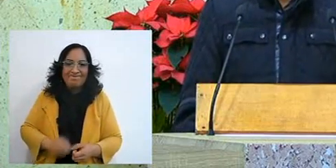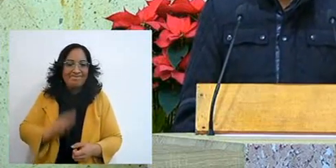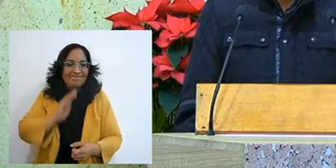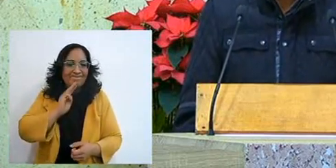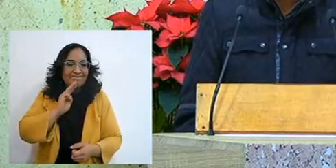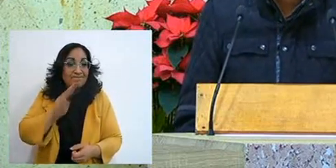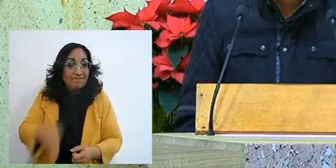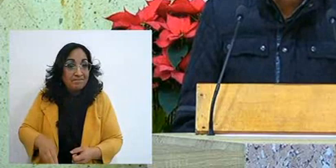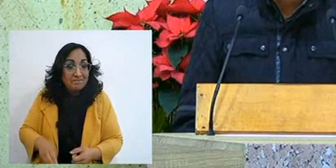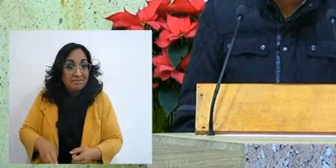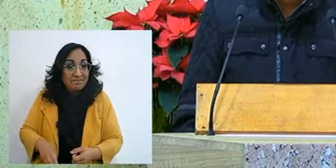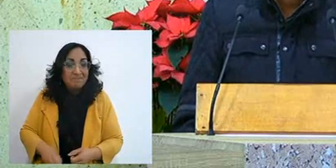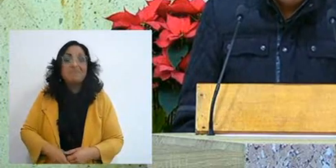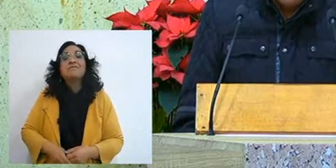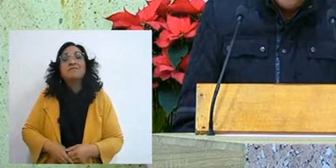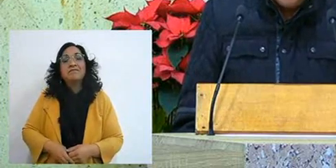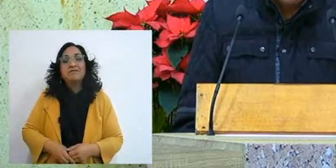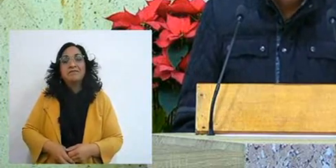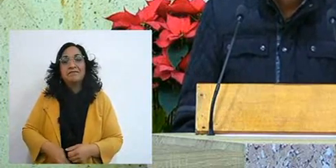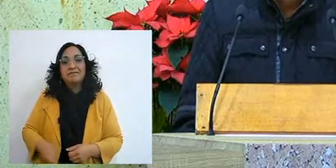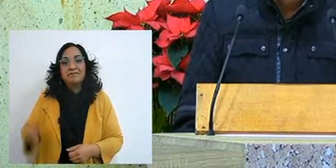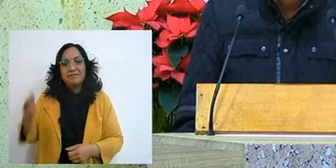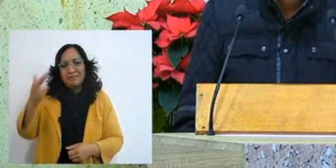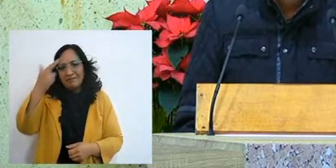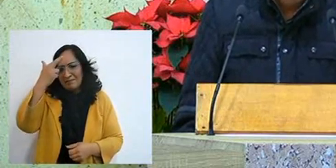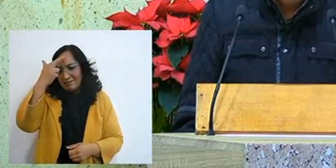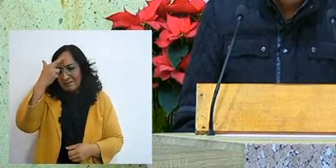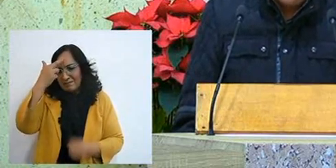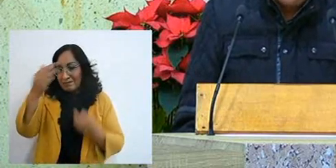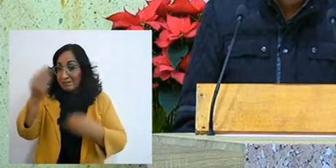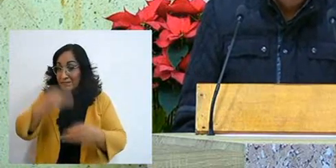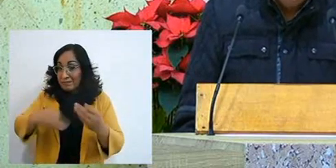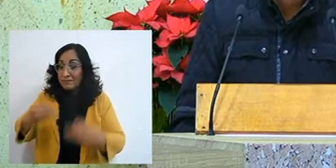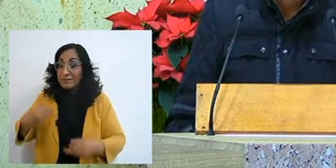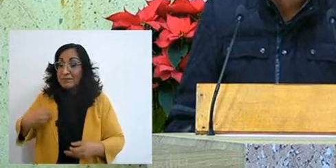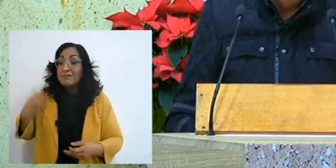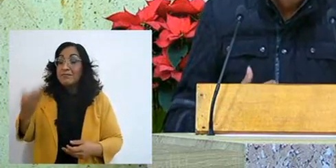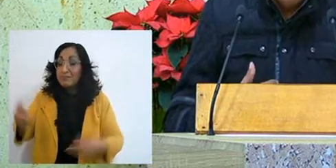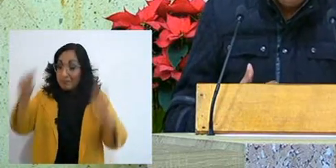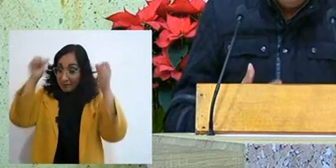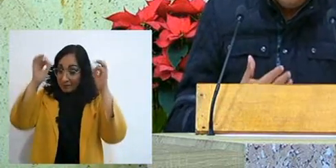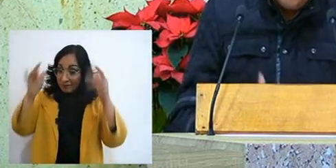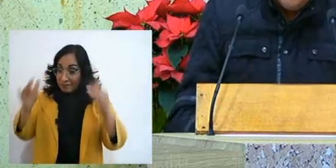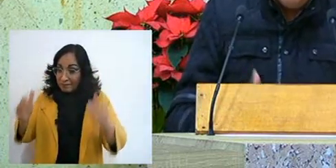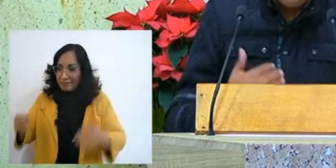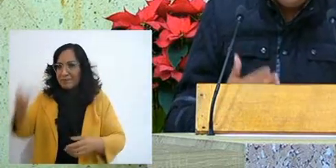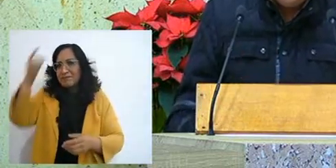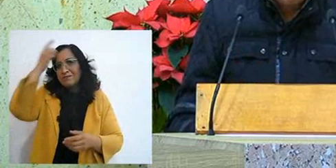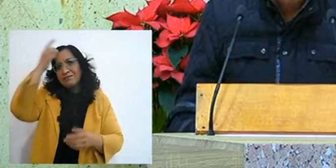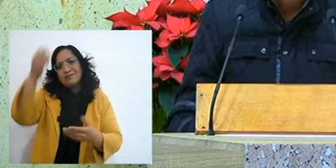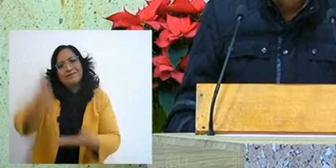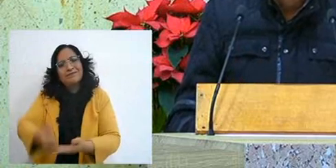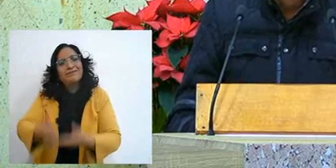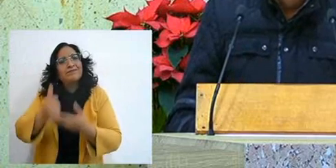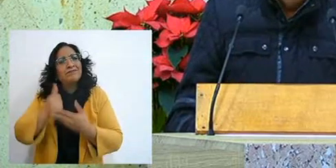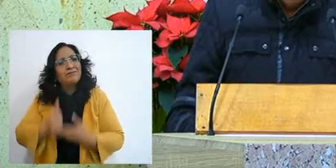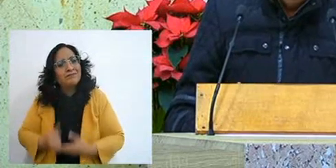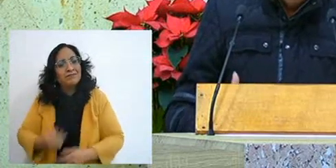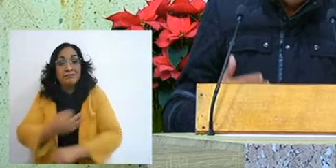and I remembered all the blessings that the Lord had made in my life, in my family, in my children,